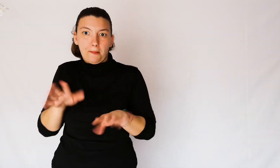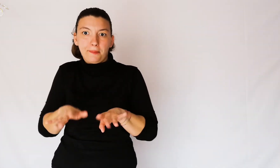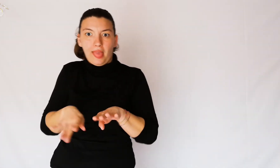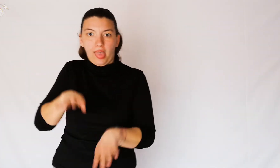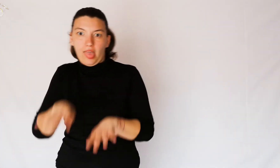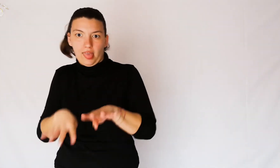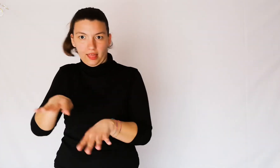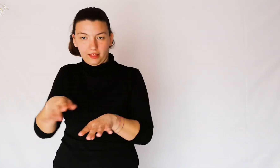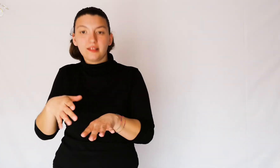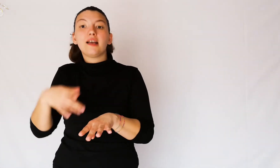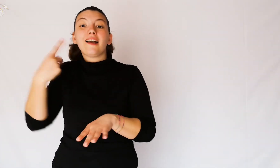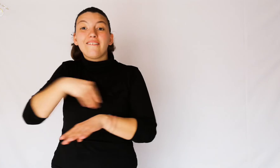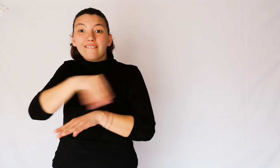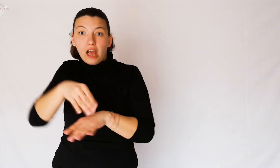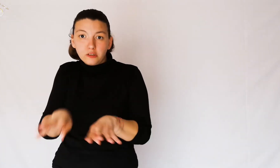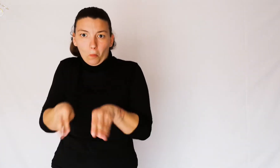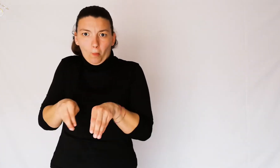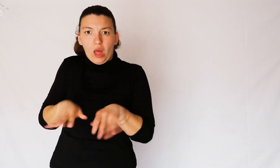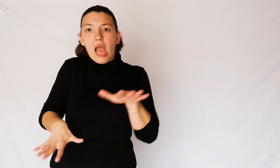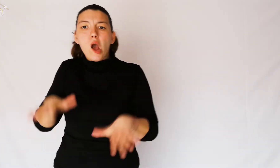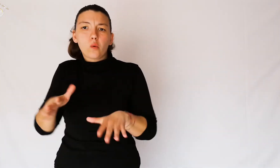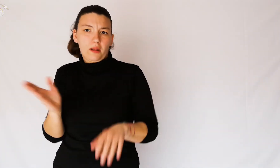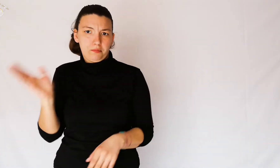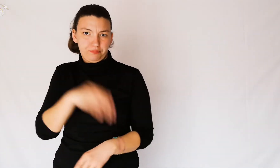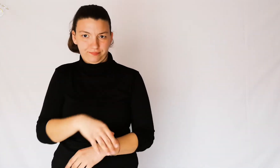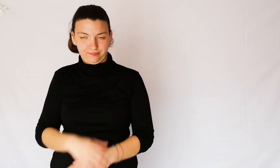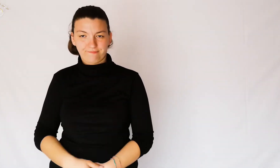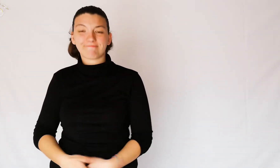they had to have normal feet, with the bandage the balance was poor.